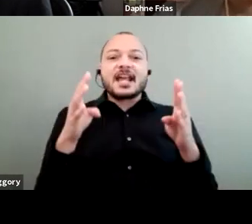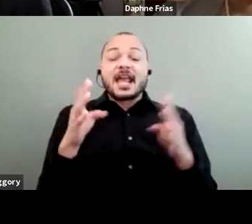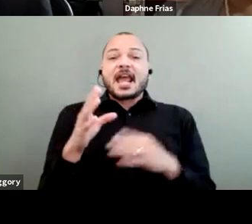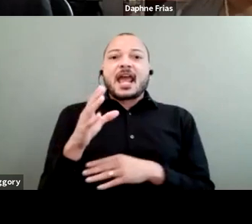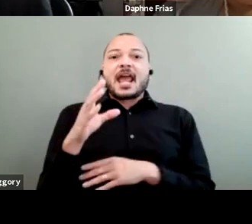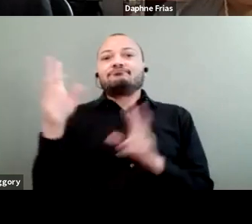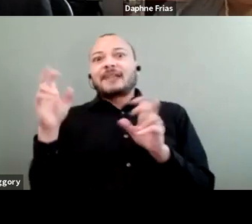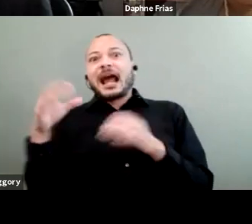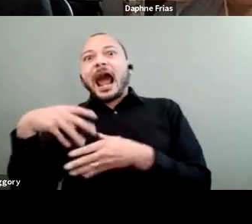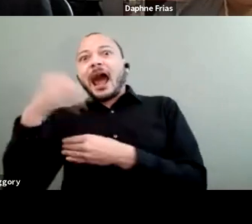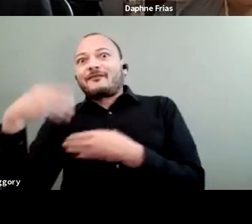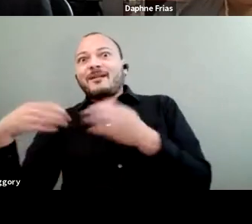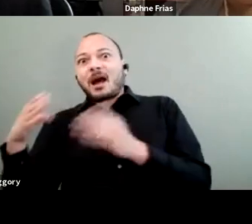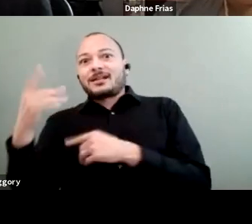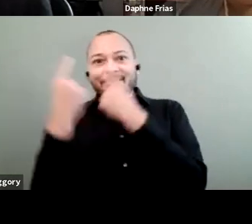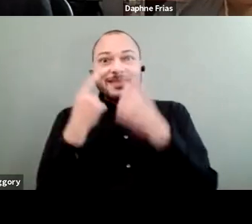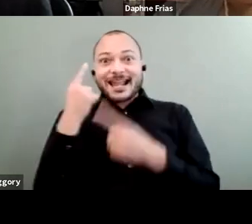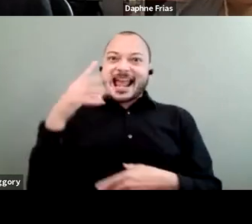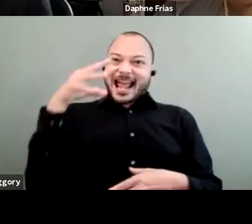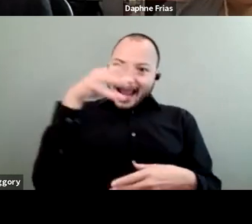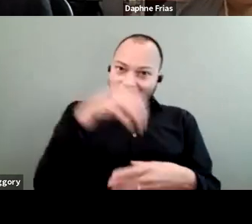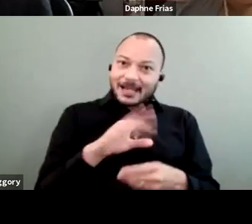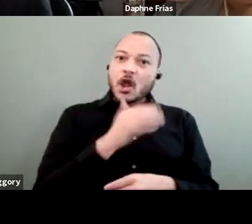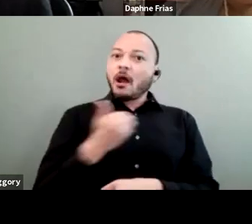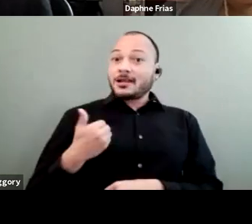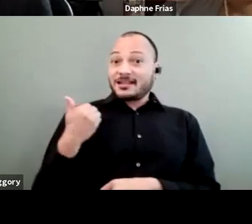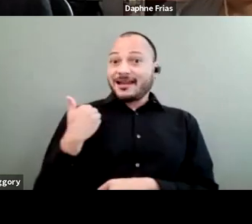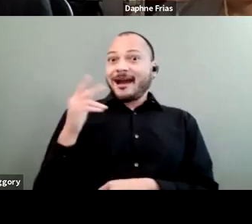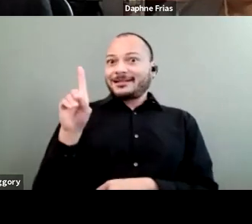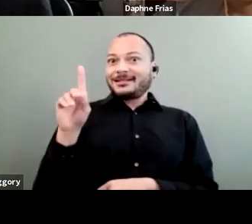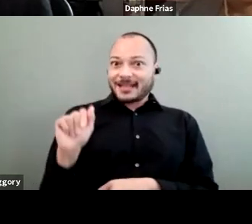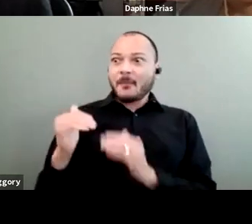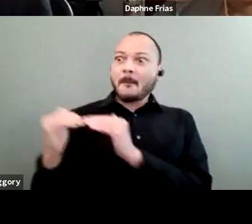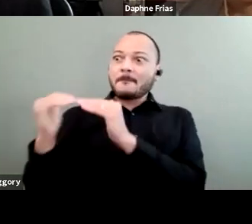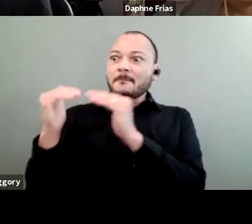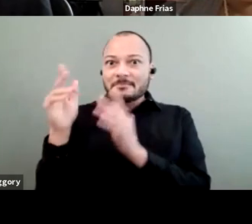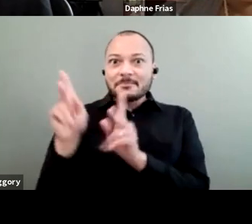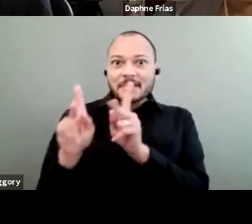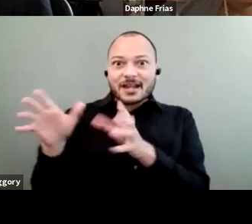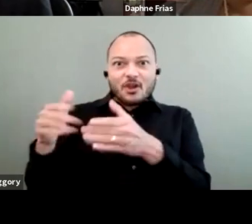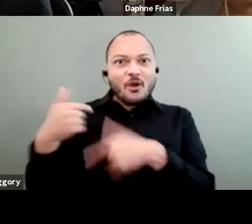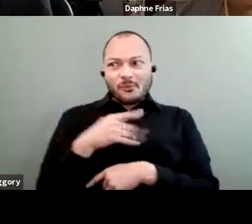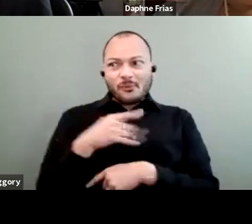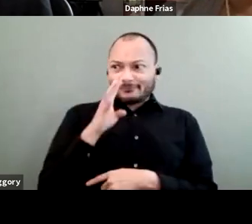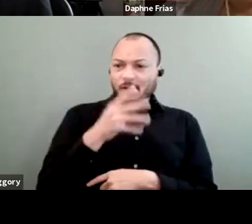that is in our young disabled peers, that we completely ignore when we look at this climate conversation.